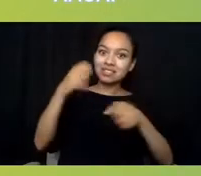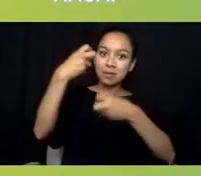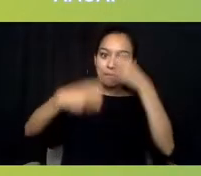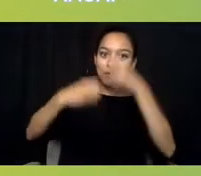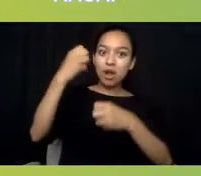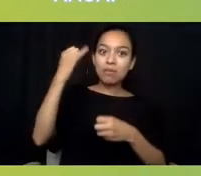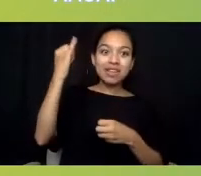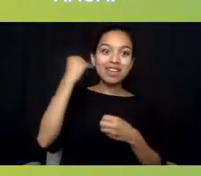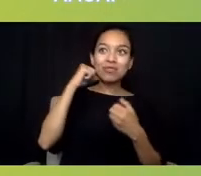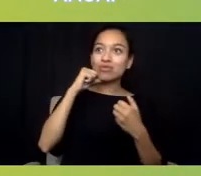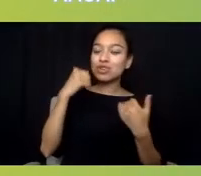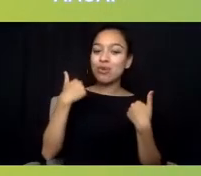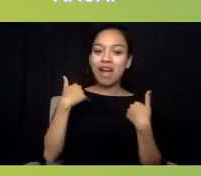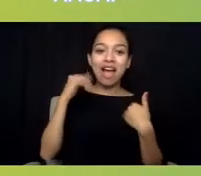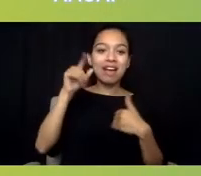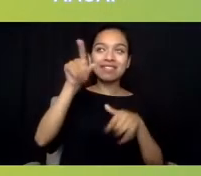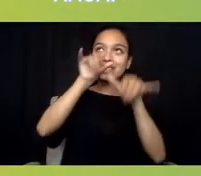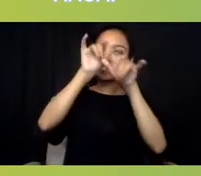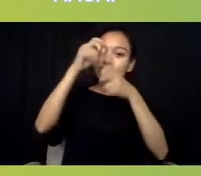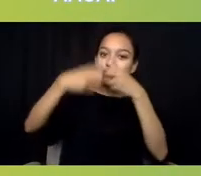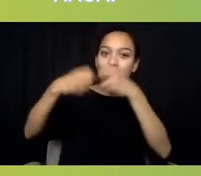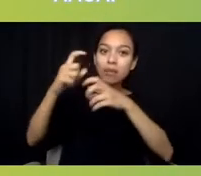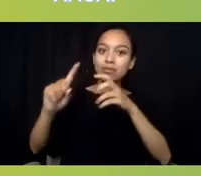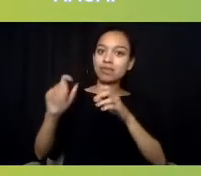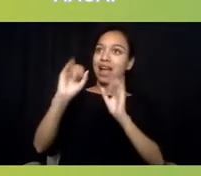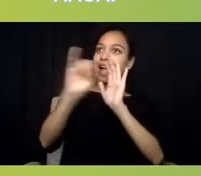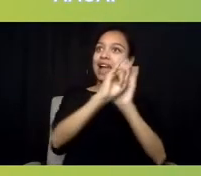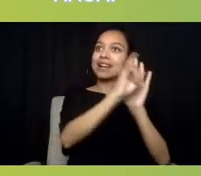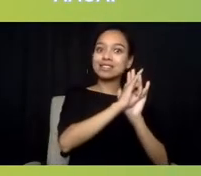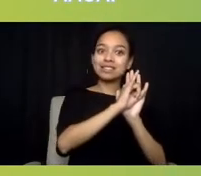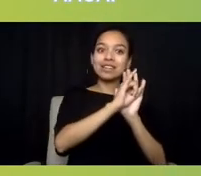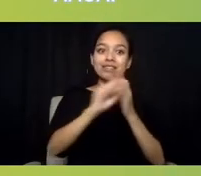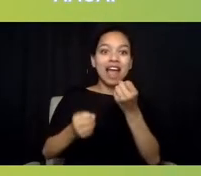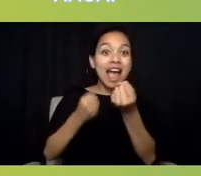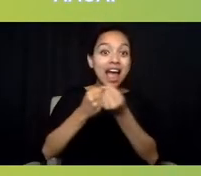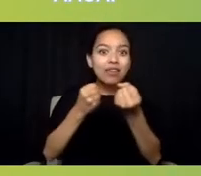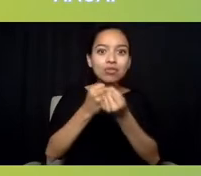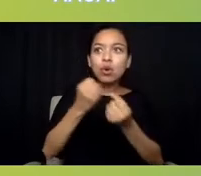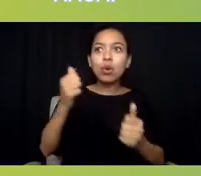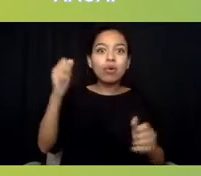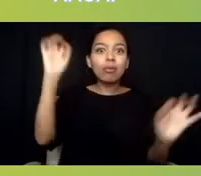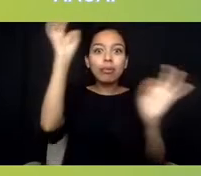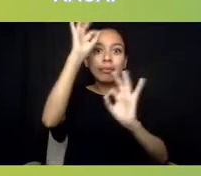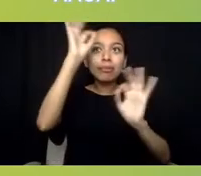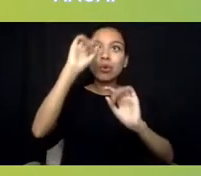the advocates aren't going to know how and where to push on those pain points